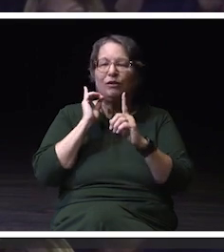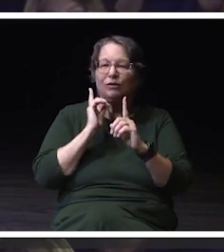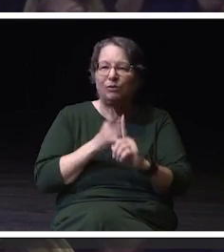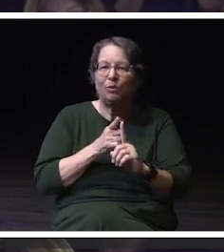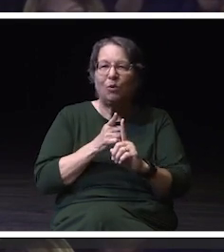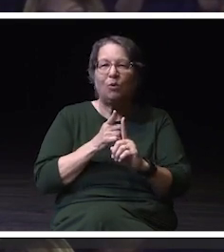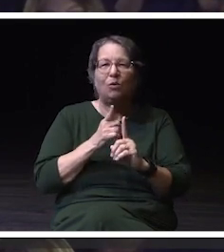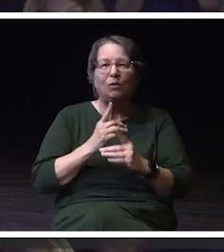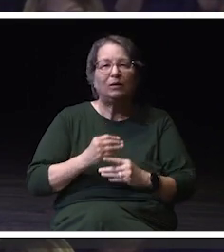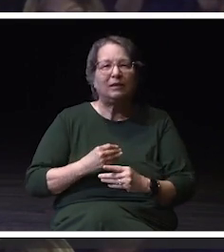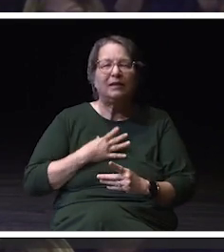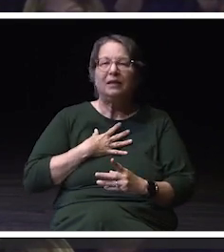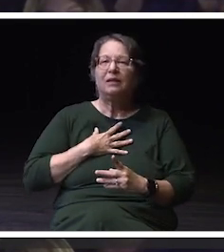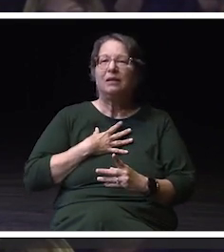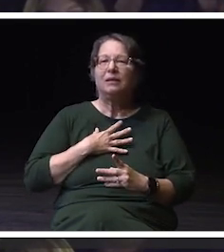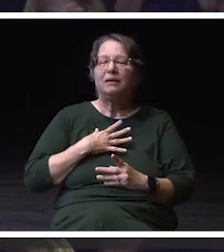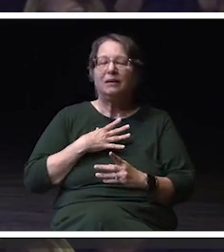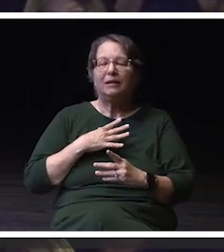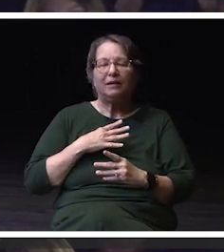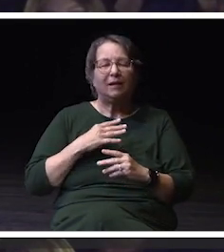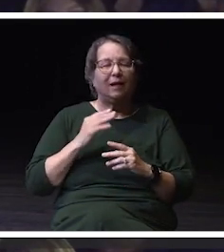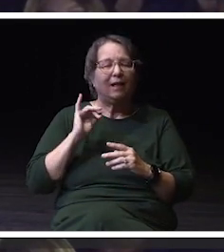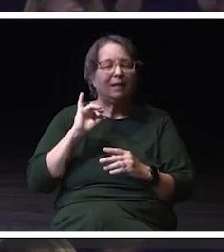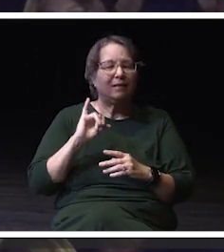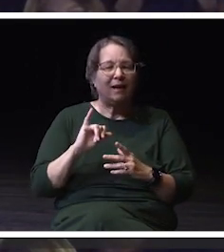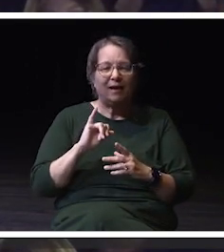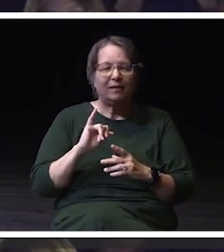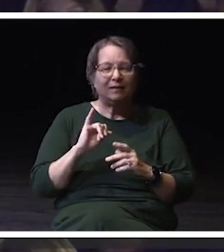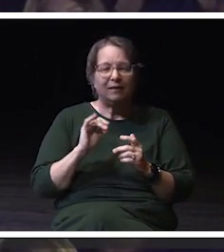are all at the center of everything we do